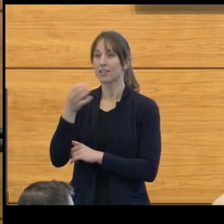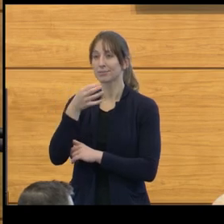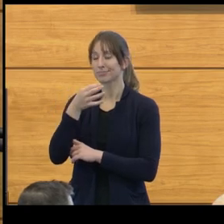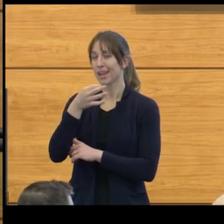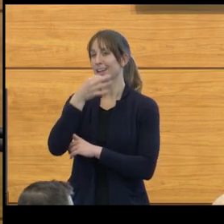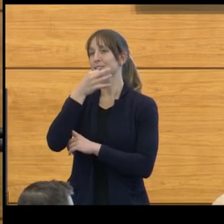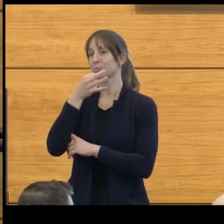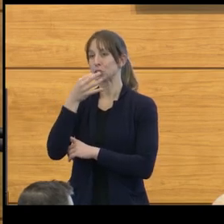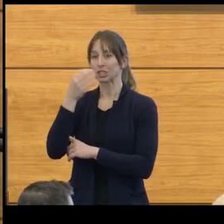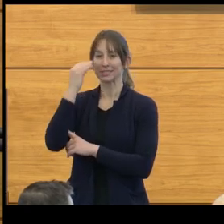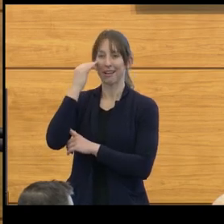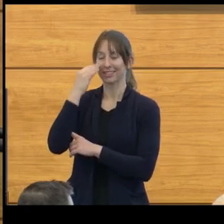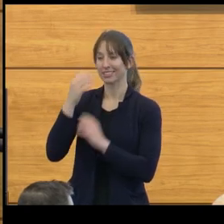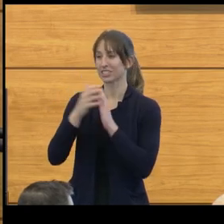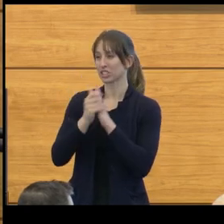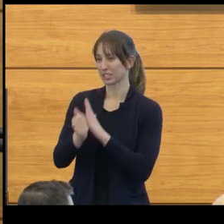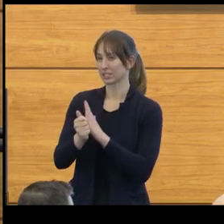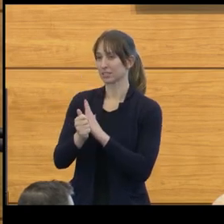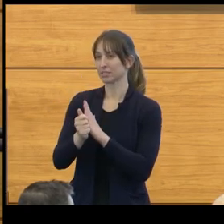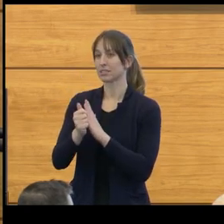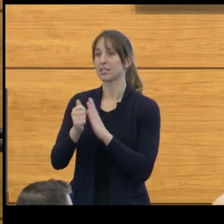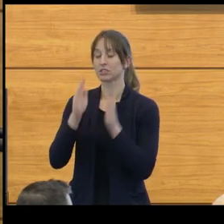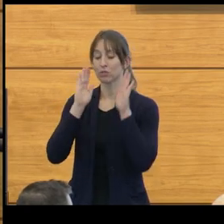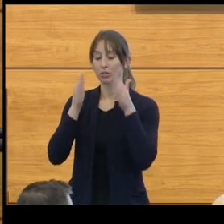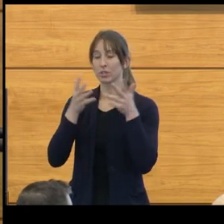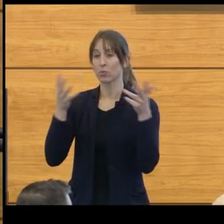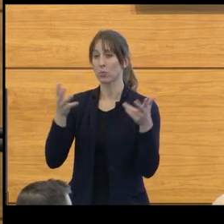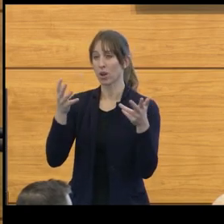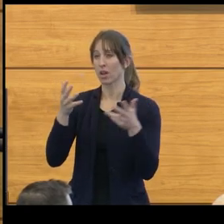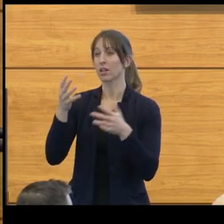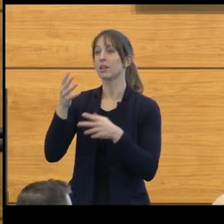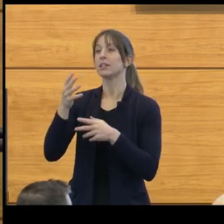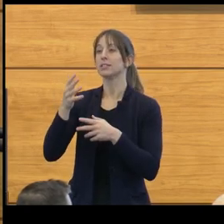of pediatric brain tumors, diagnosis,